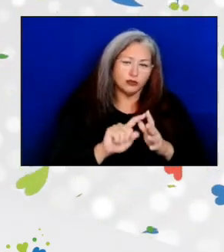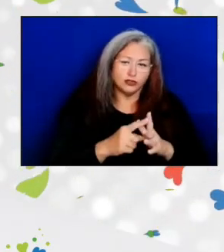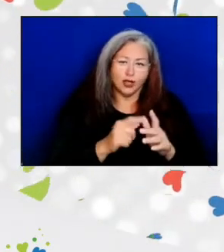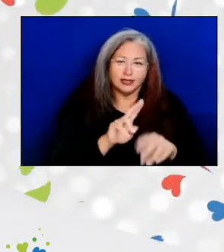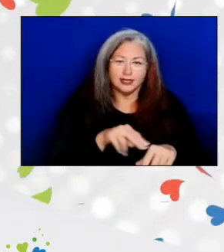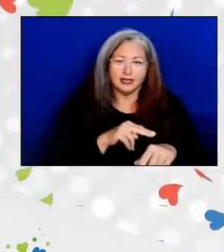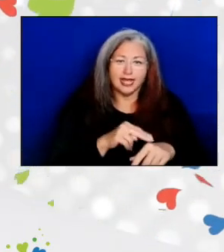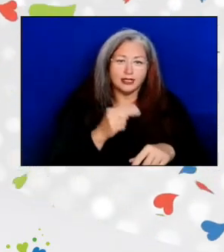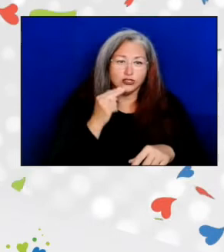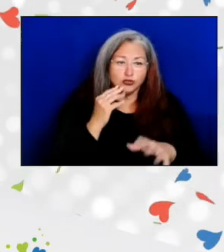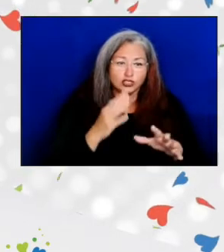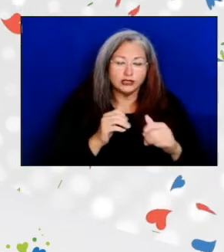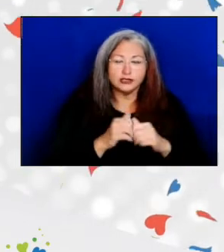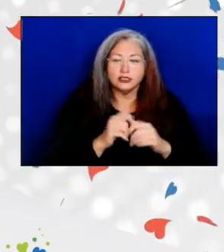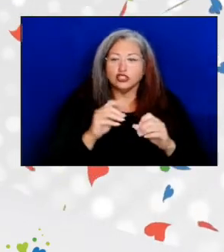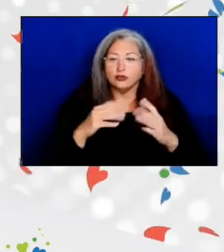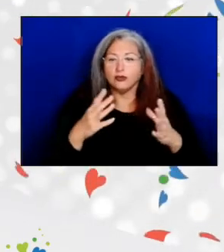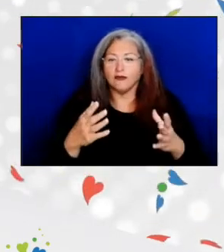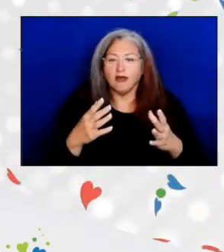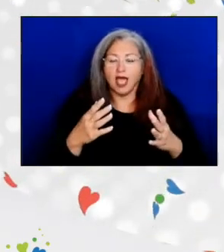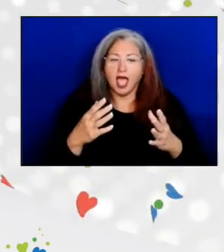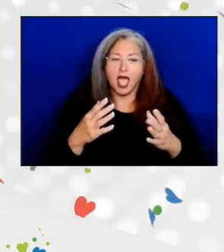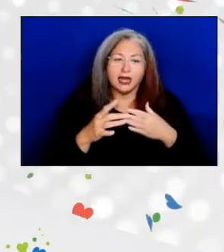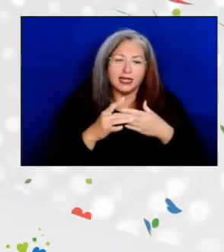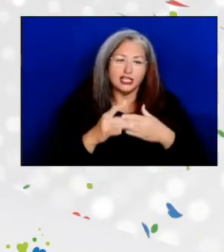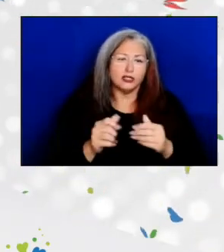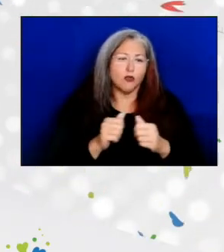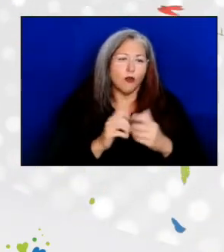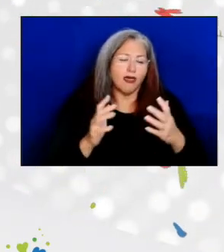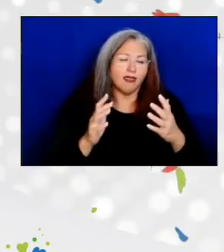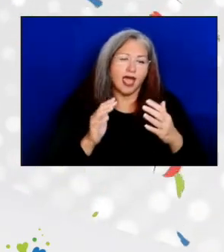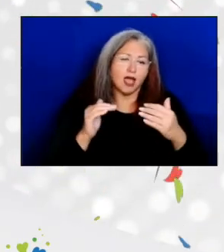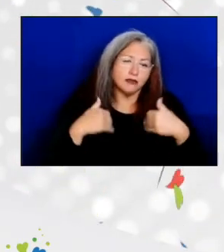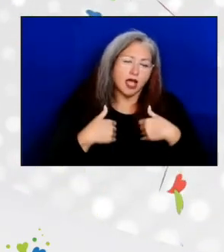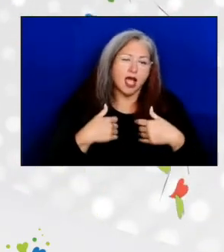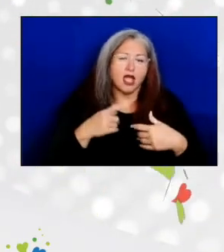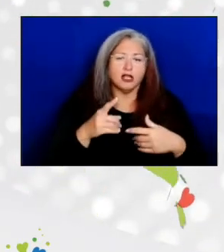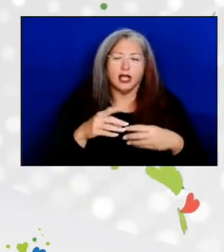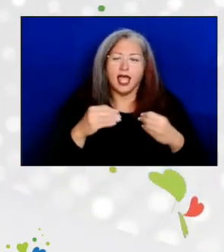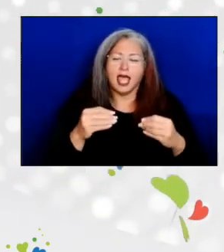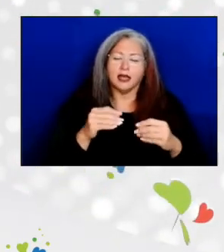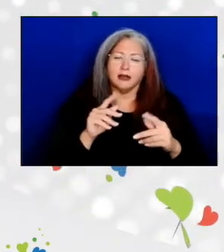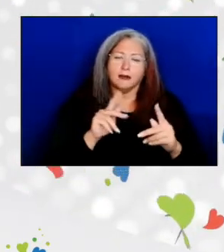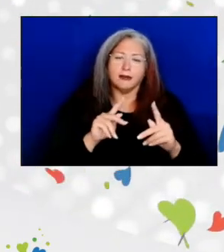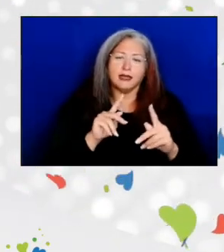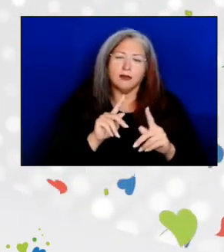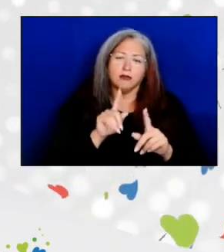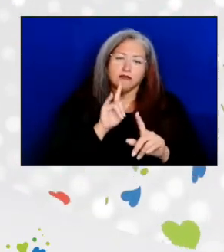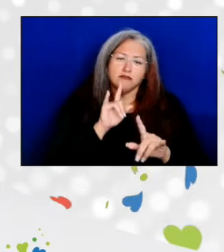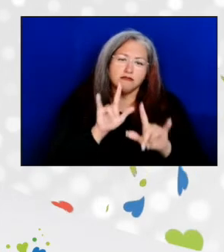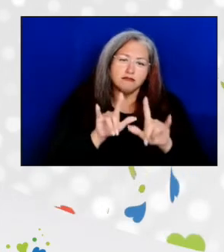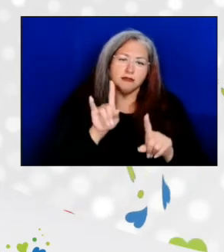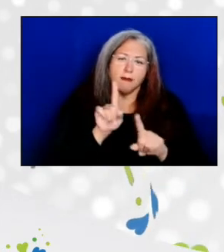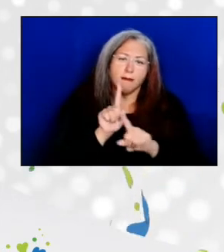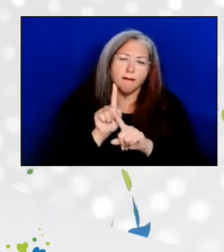She provided tireless leadership and has been beloved mentor to countless numbers of nutrition program professionals